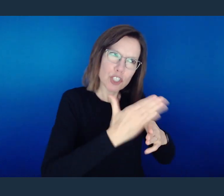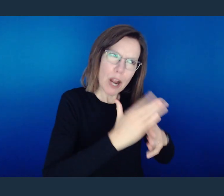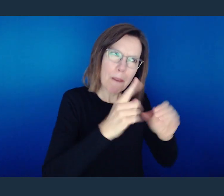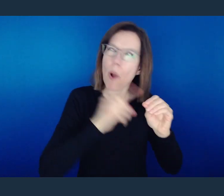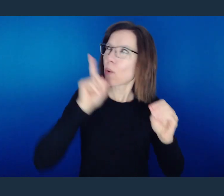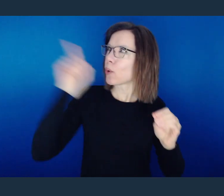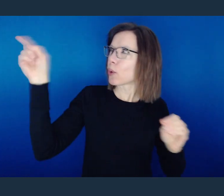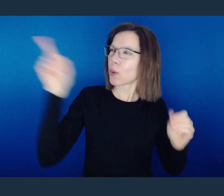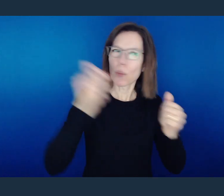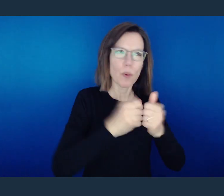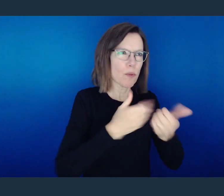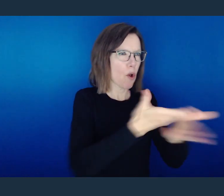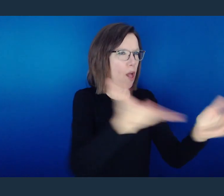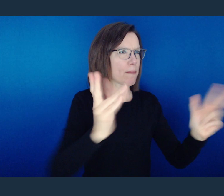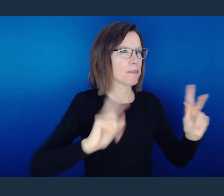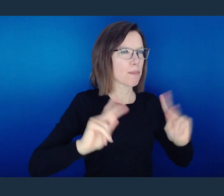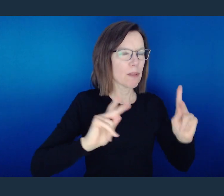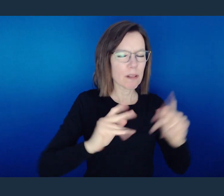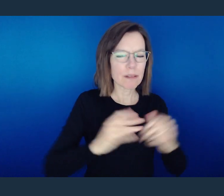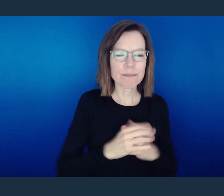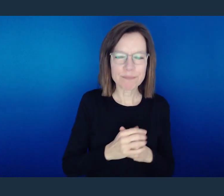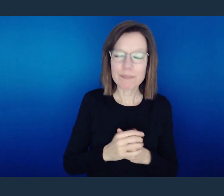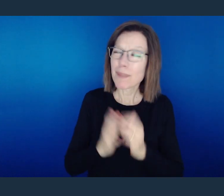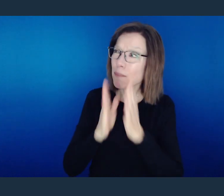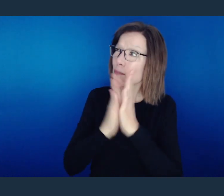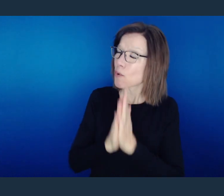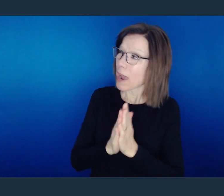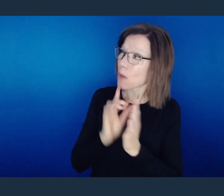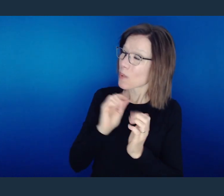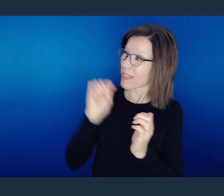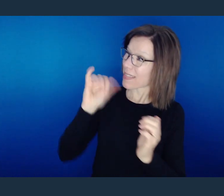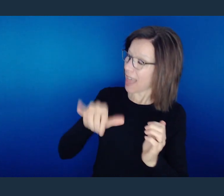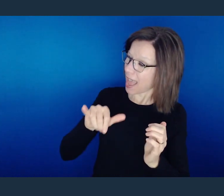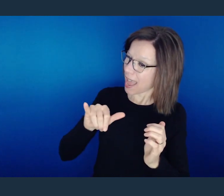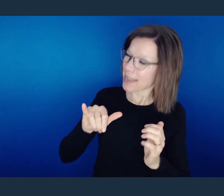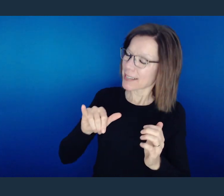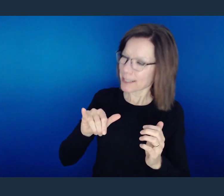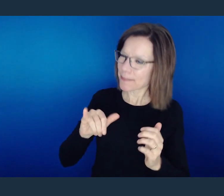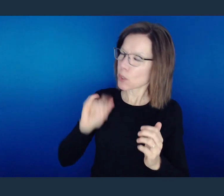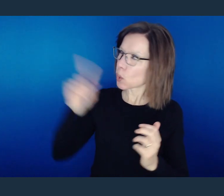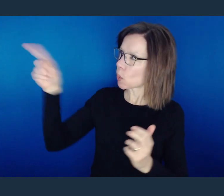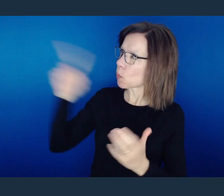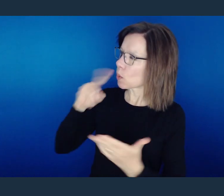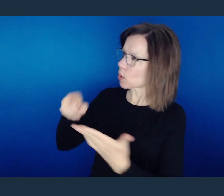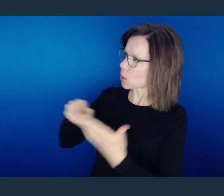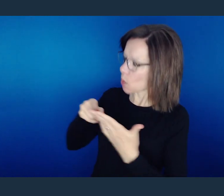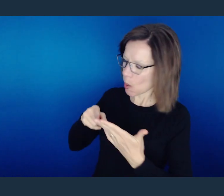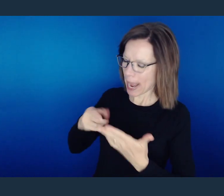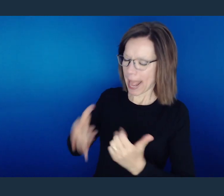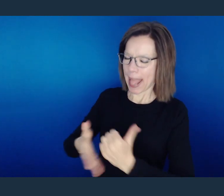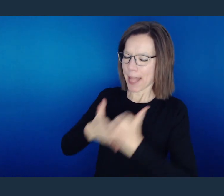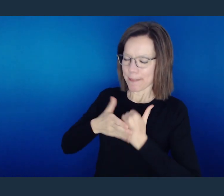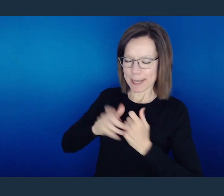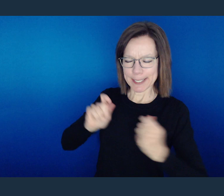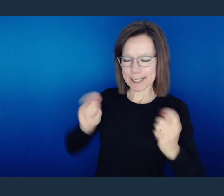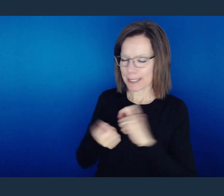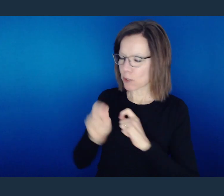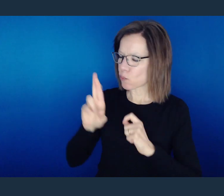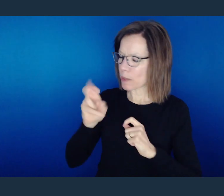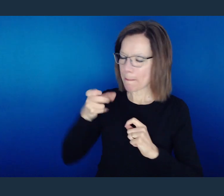and live Your word before all mankind. And I pray that in doing that, that You might bear witness to us as we repent from our sins